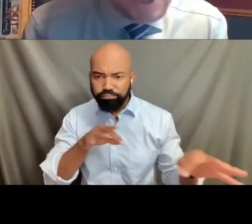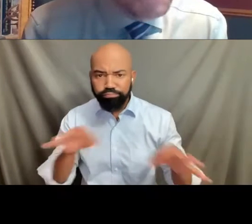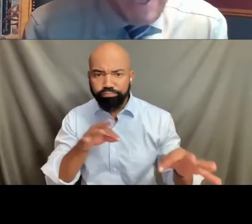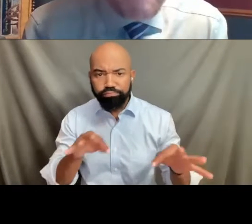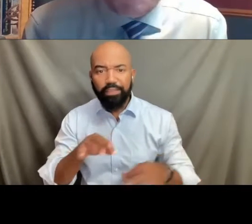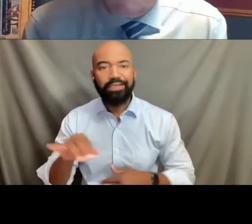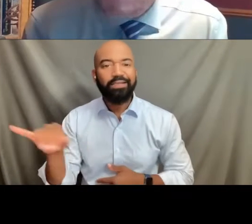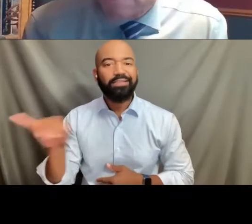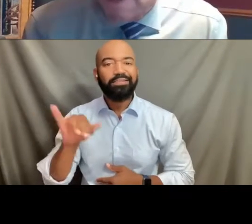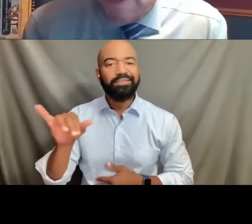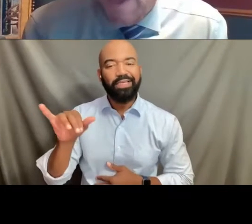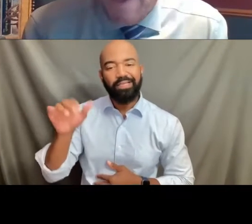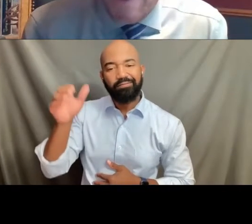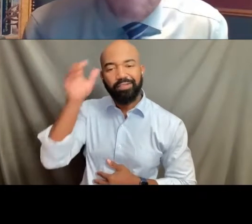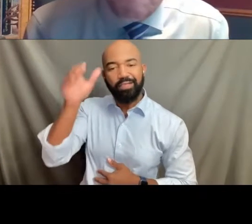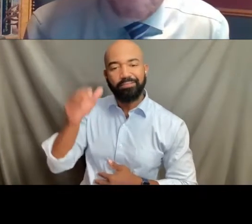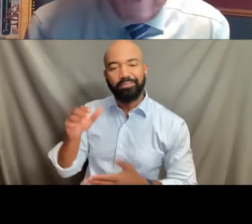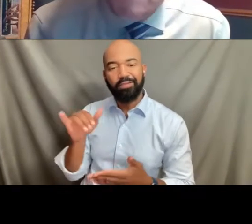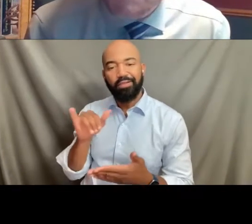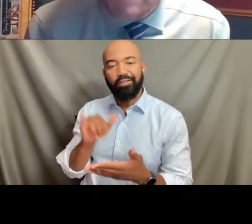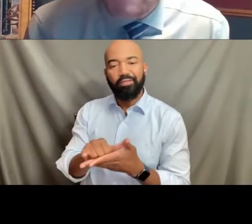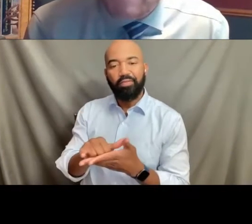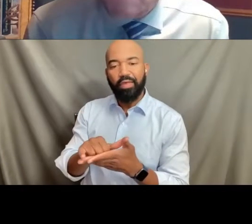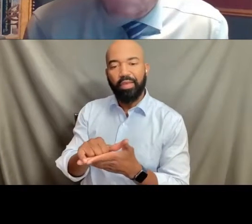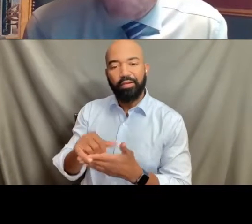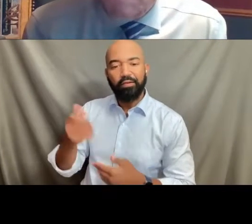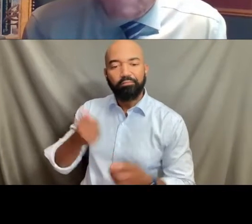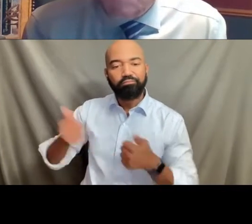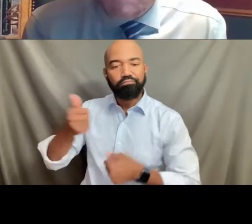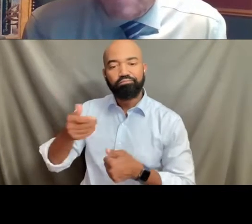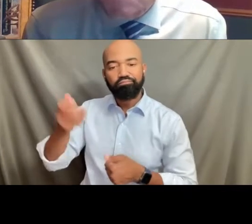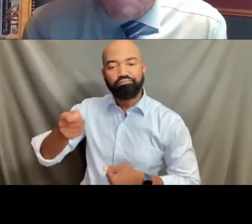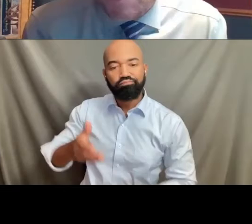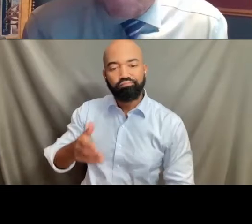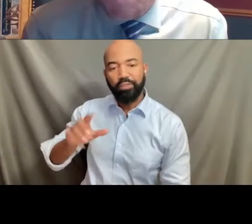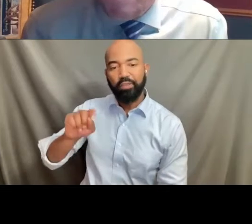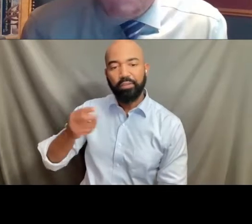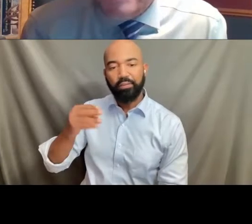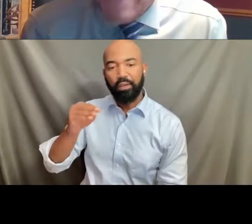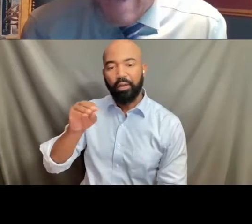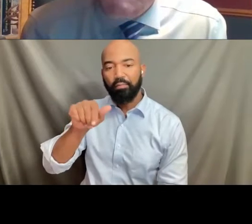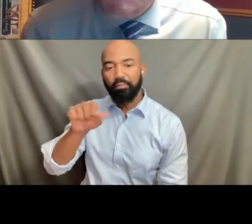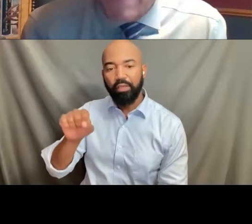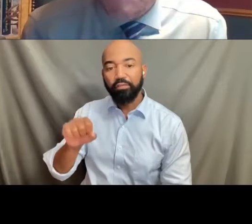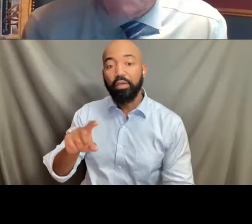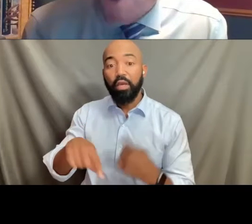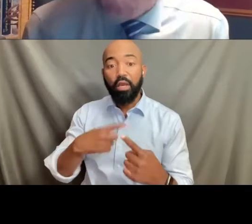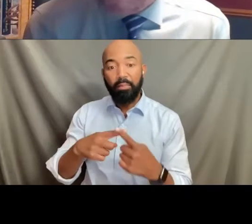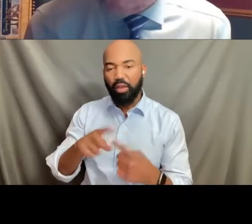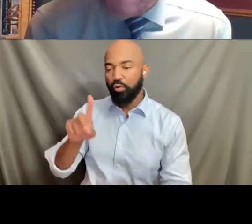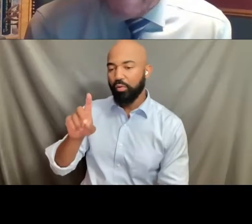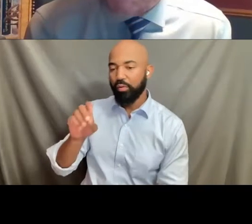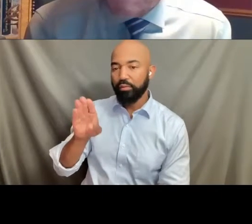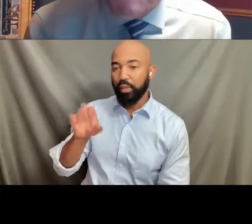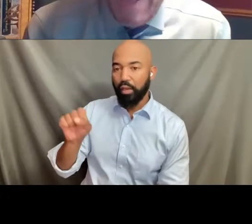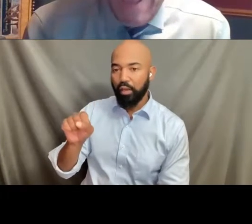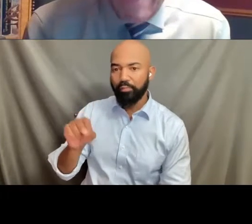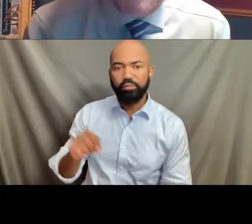that Judge Thomas recently raised in connection with his concurrence in Dobbs. That is what is next.